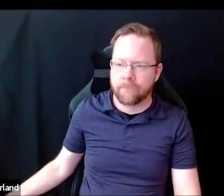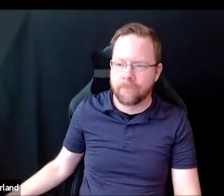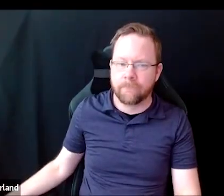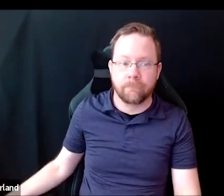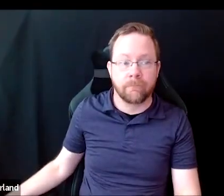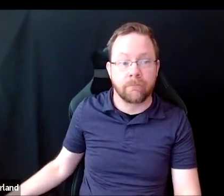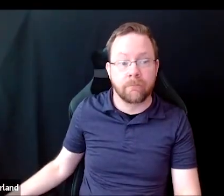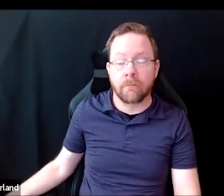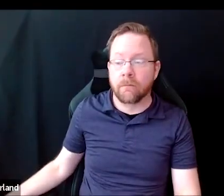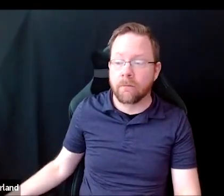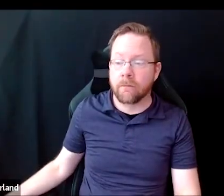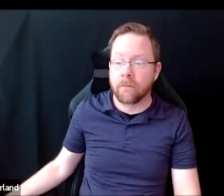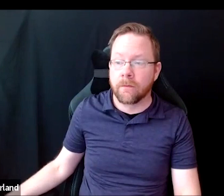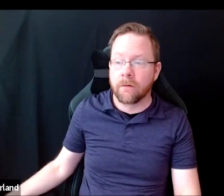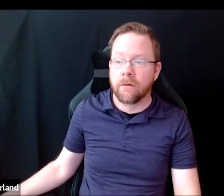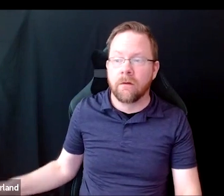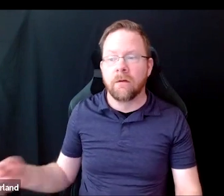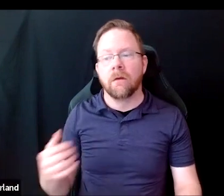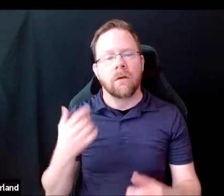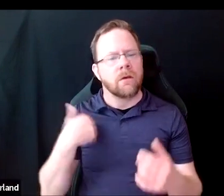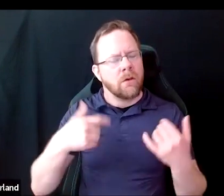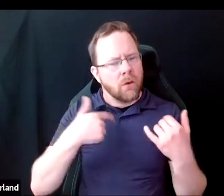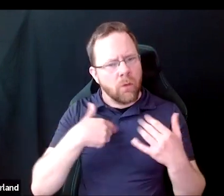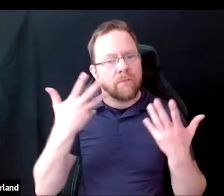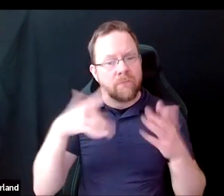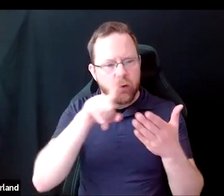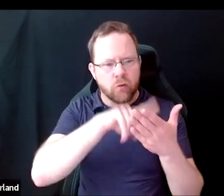We went into some research into current best practices